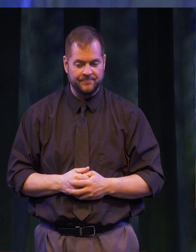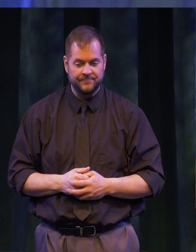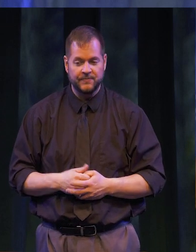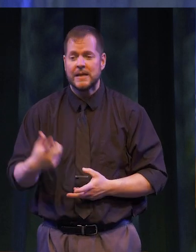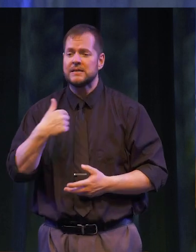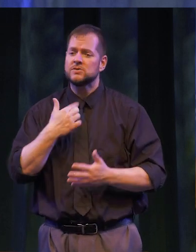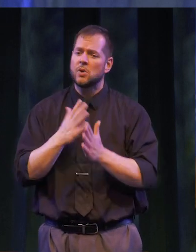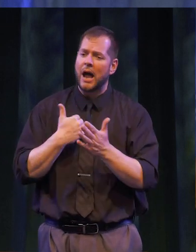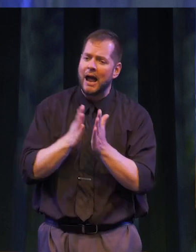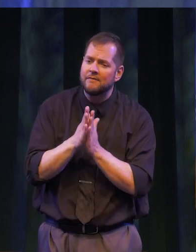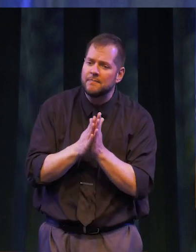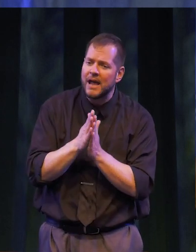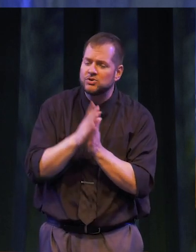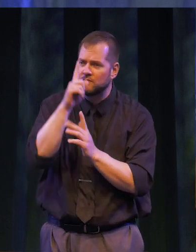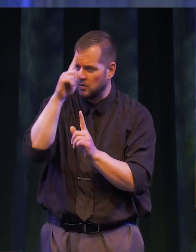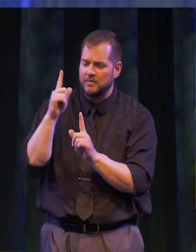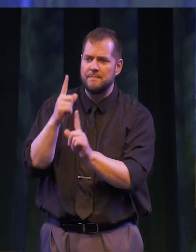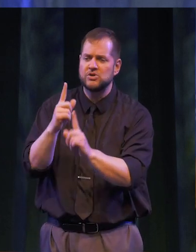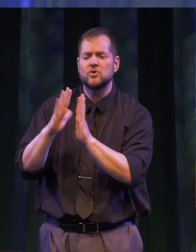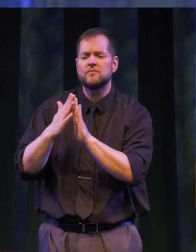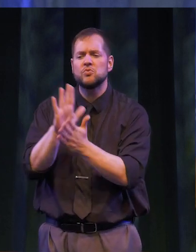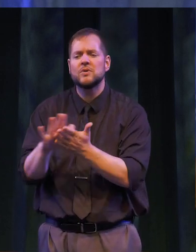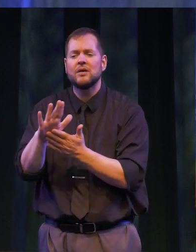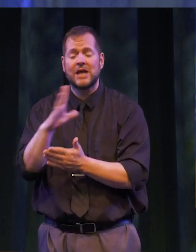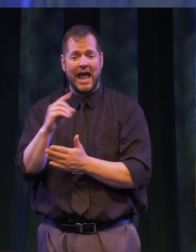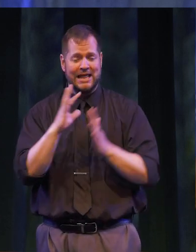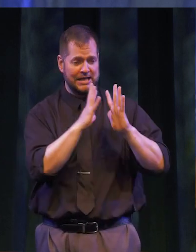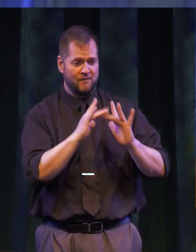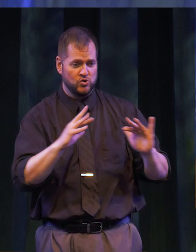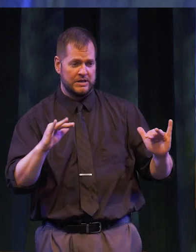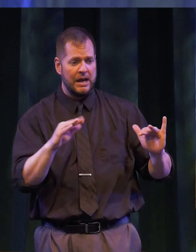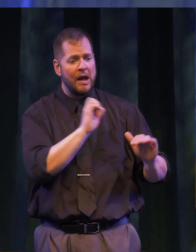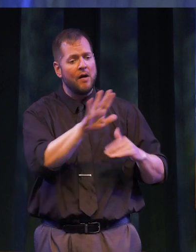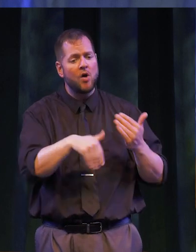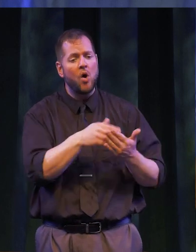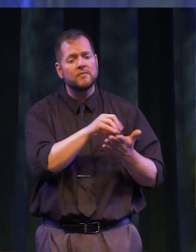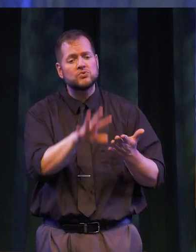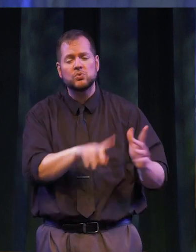I have a passion for the mission of community colleges and the diversity of students who